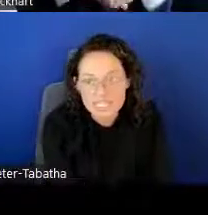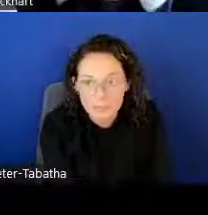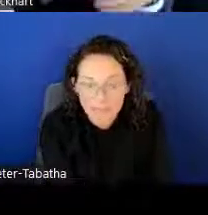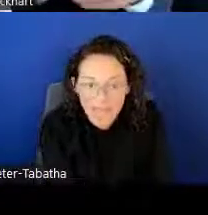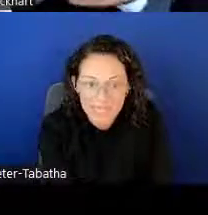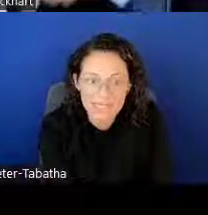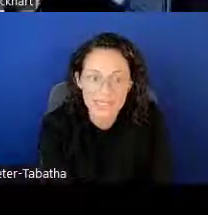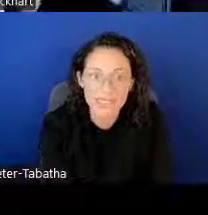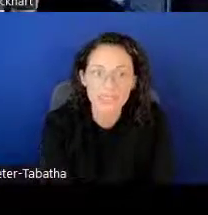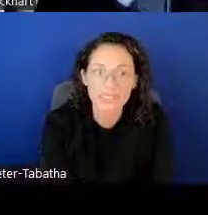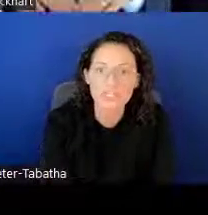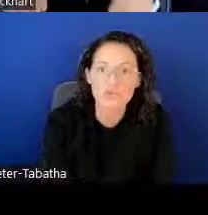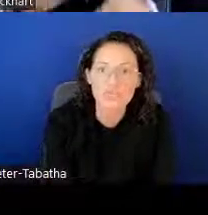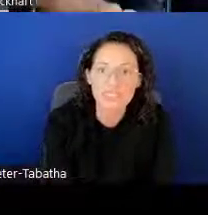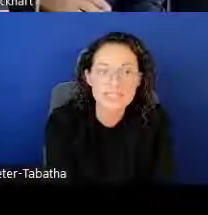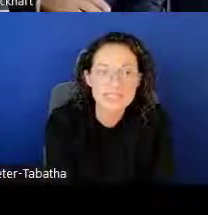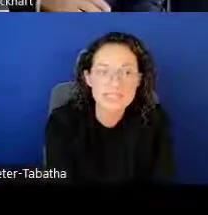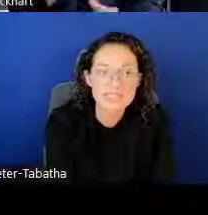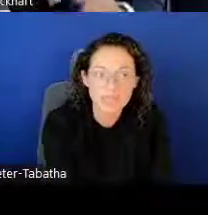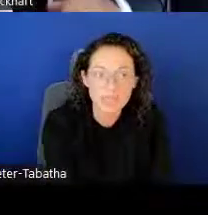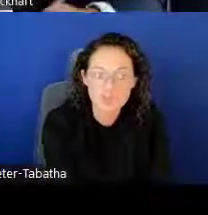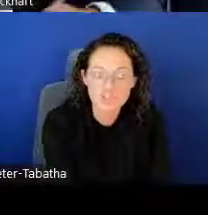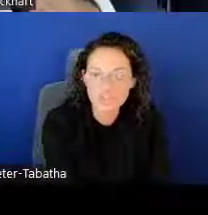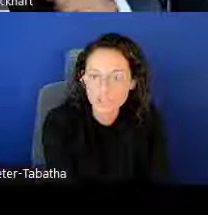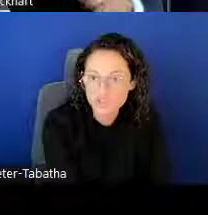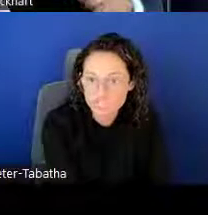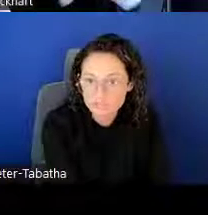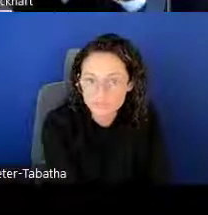impacting ability to conceive or bear children,